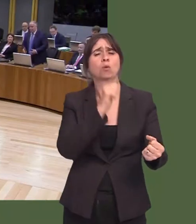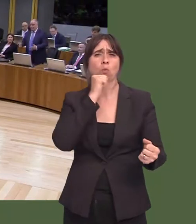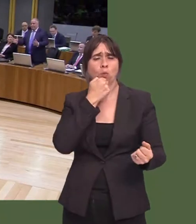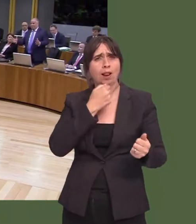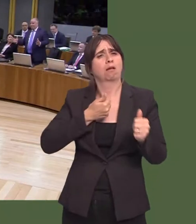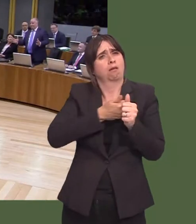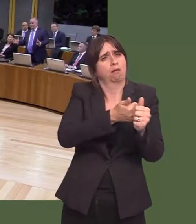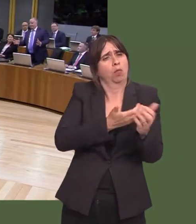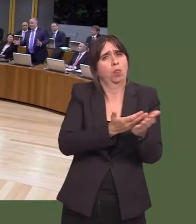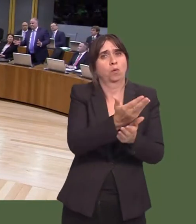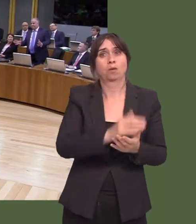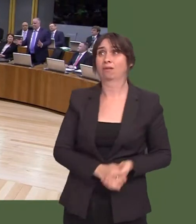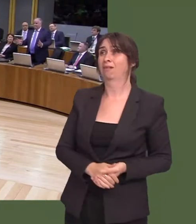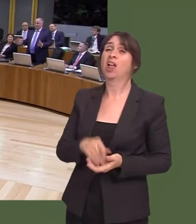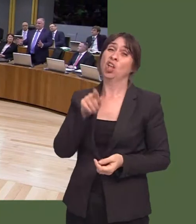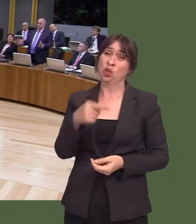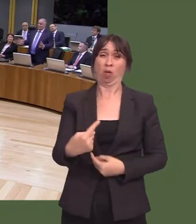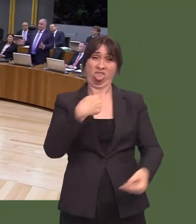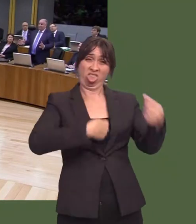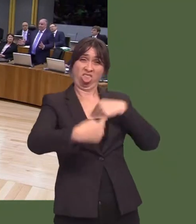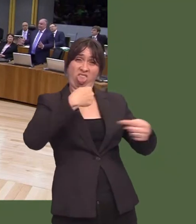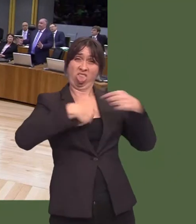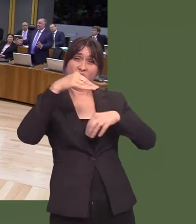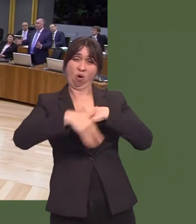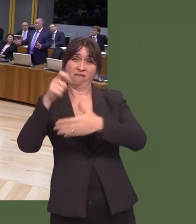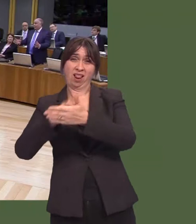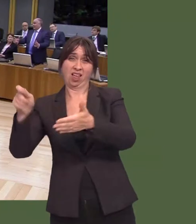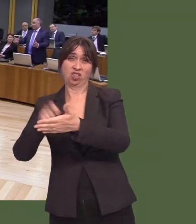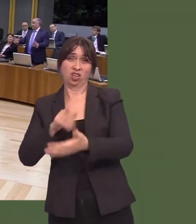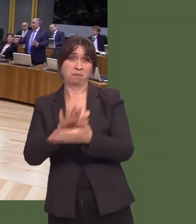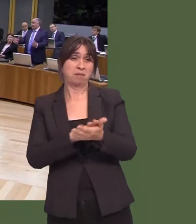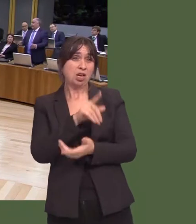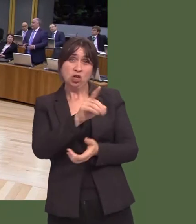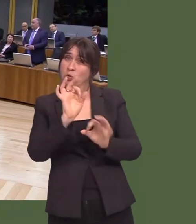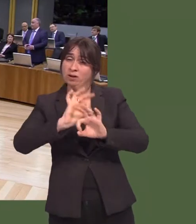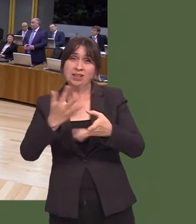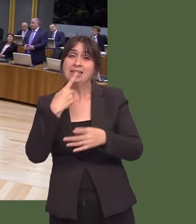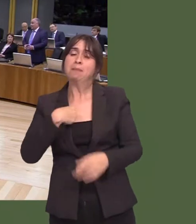Davies: You can have the pot shot, First Minister, but people wouldíve listened and heard that you didnít give an answer why people donít get a key worker.